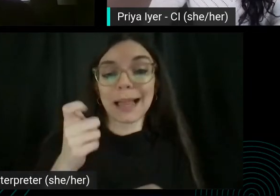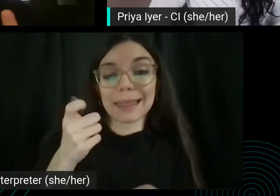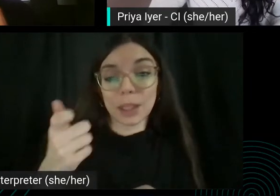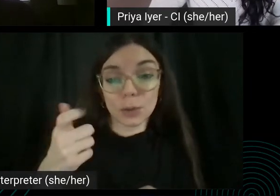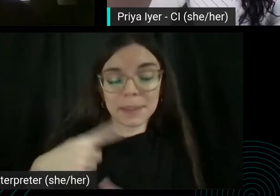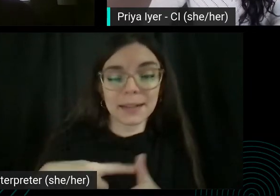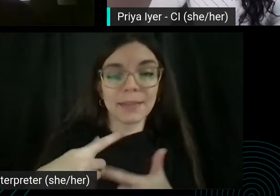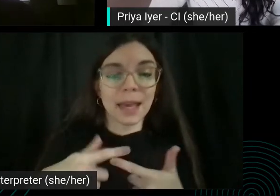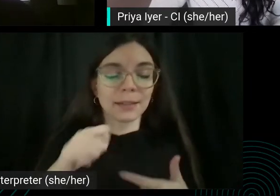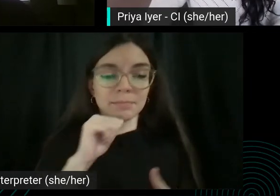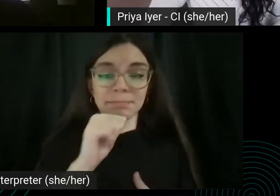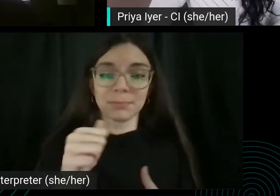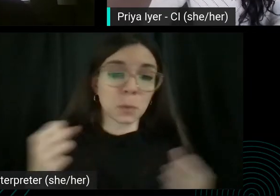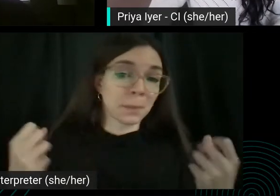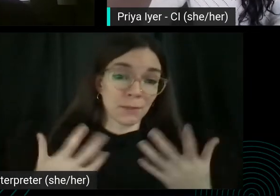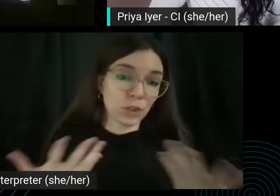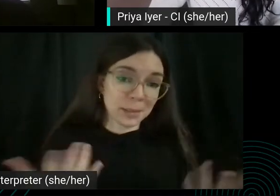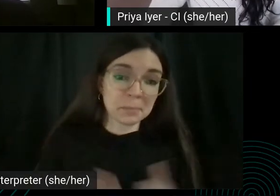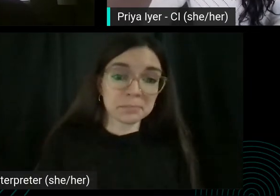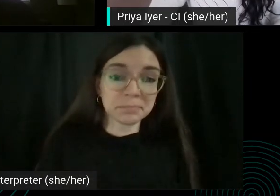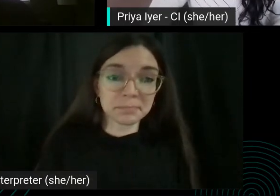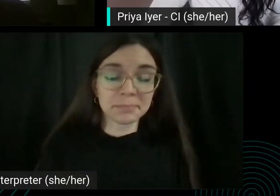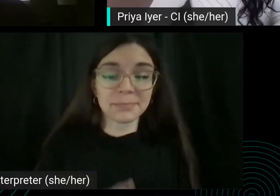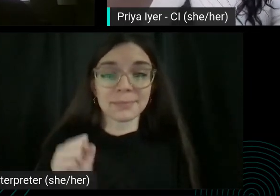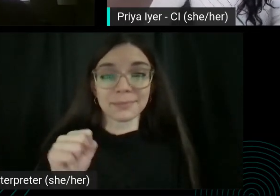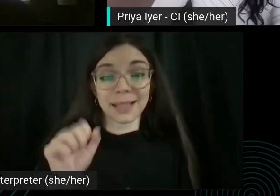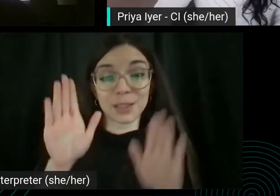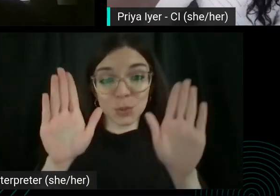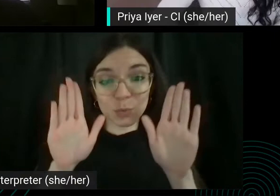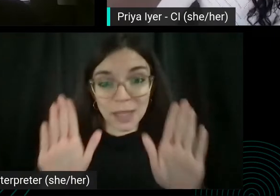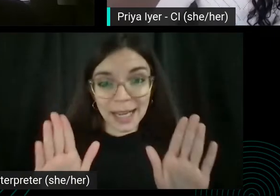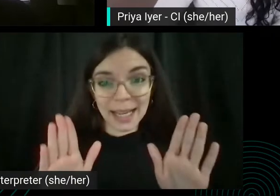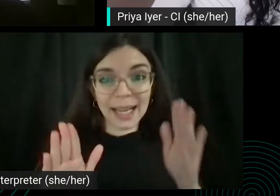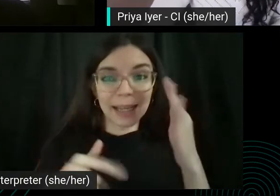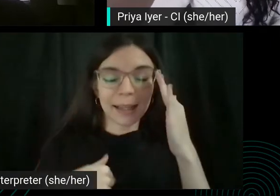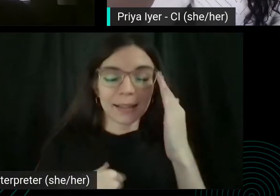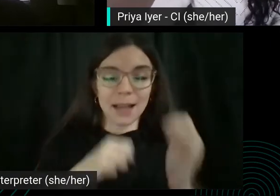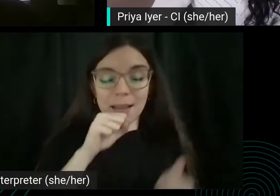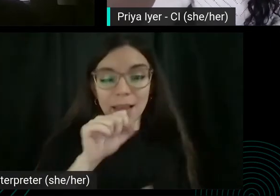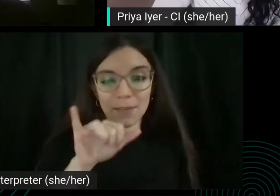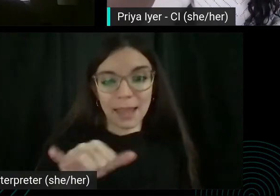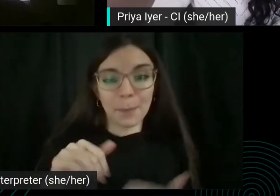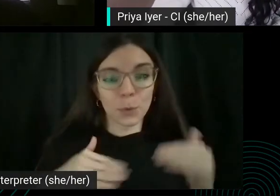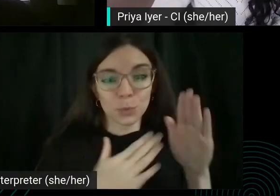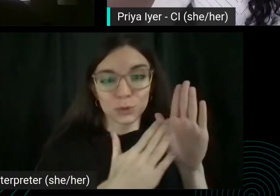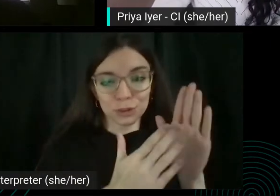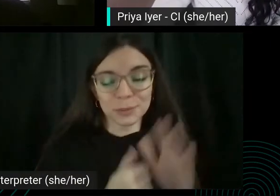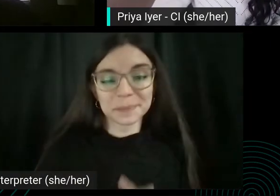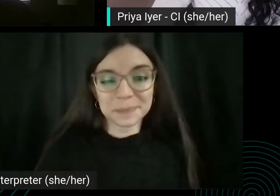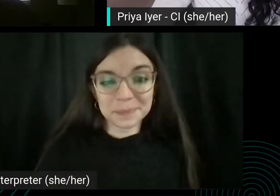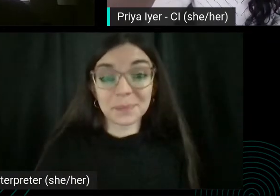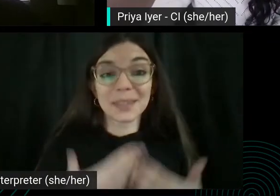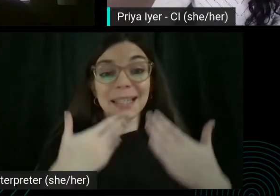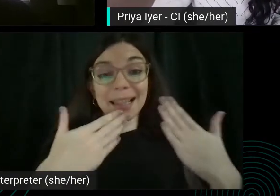not going to break anything. Yeah. That's great. I love that iterative approach. That's awesome. Well, thank you so much. Dan.